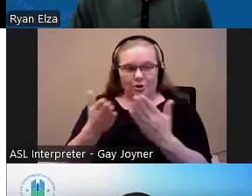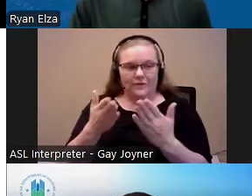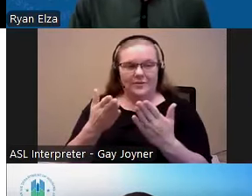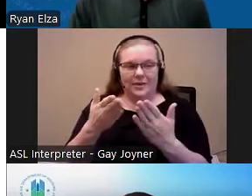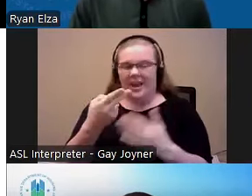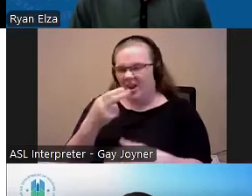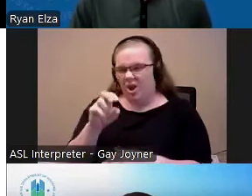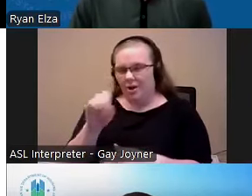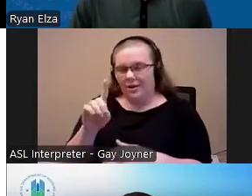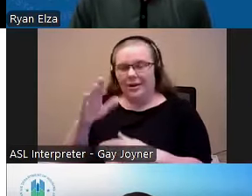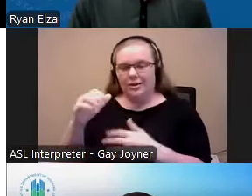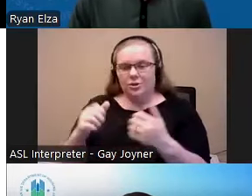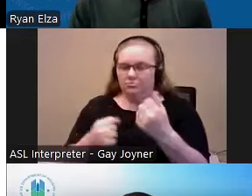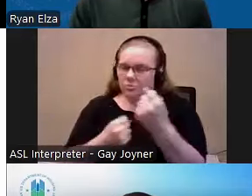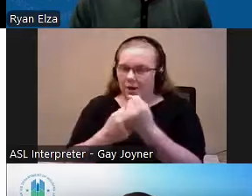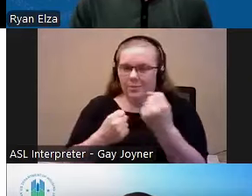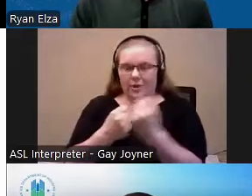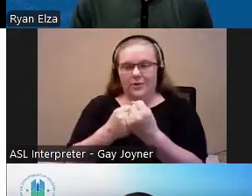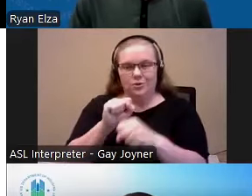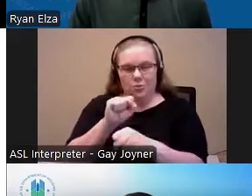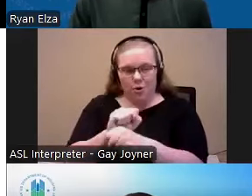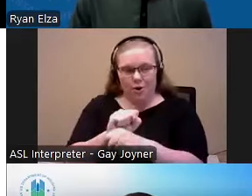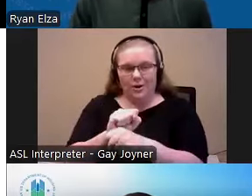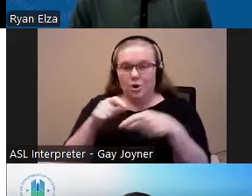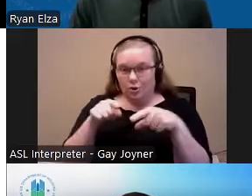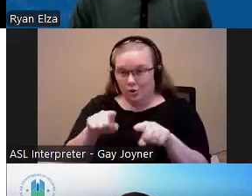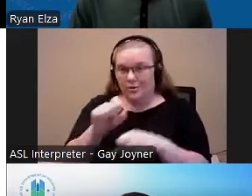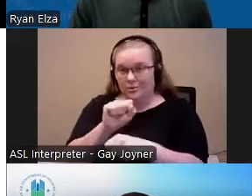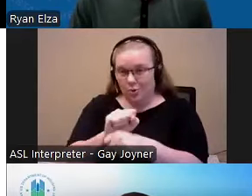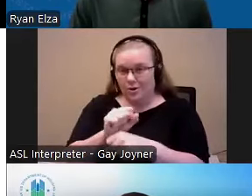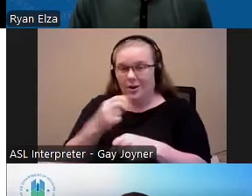his tenure at HUD and then we will have a brief presentation from Emily Warren,